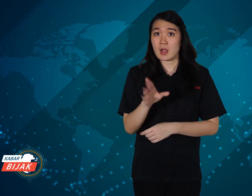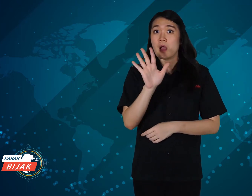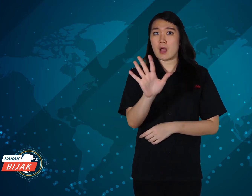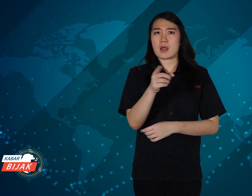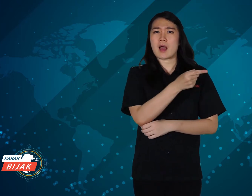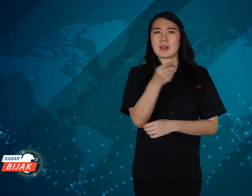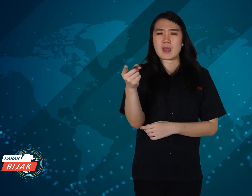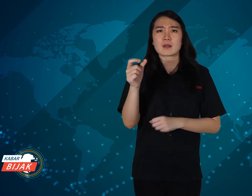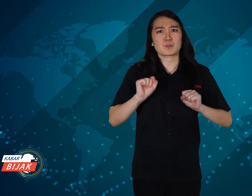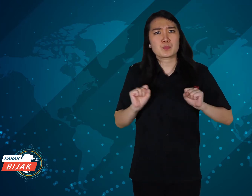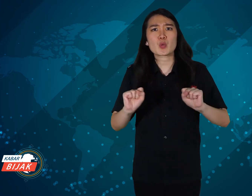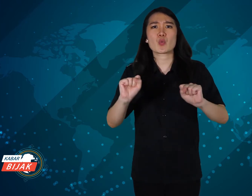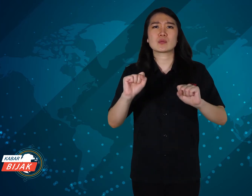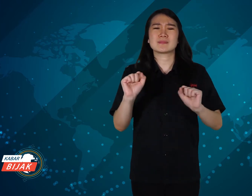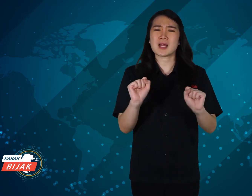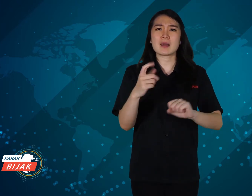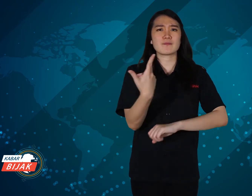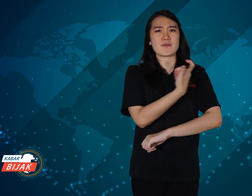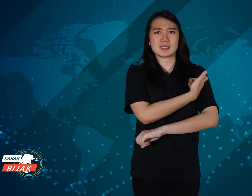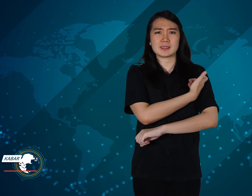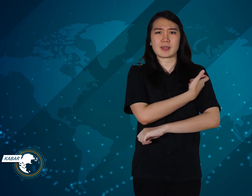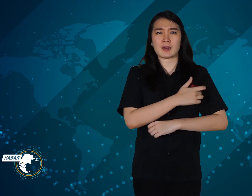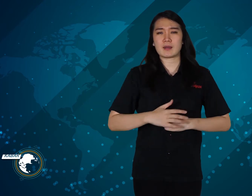Come on, we have to be vaccinated.